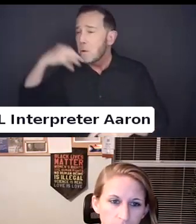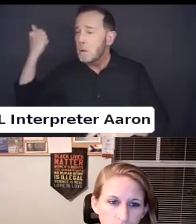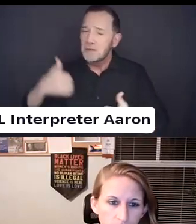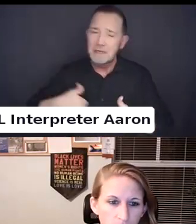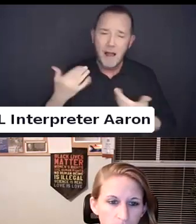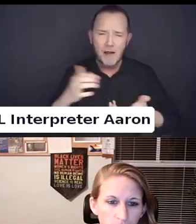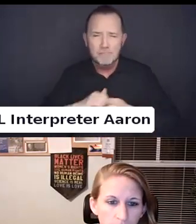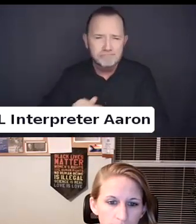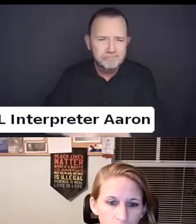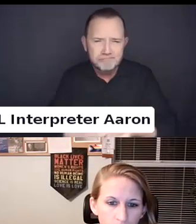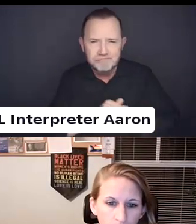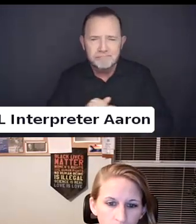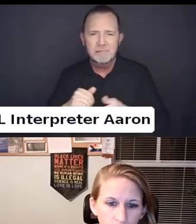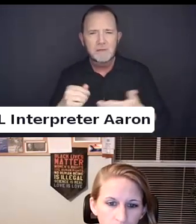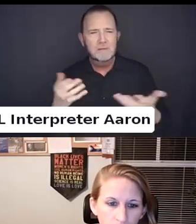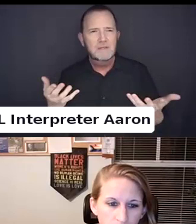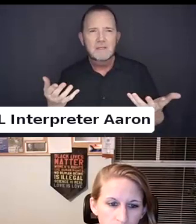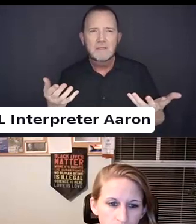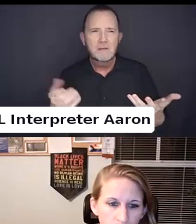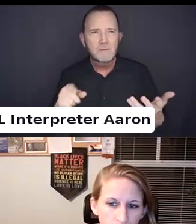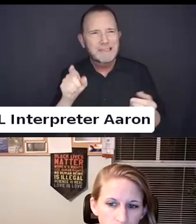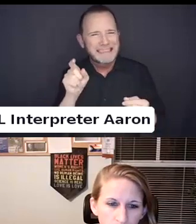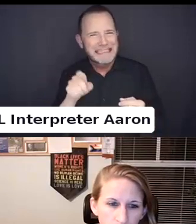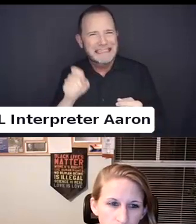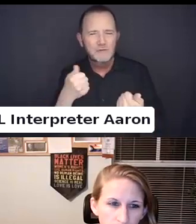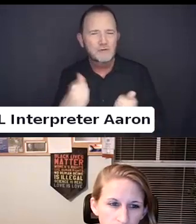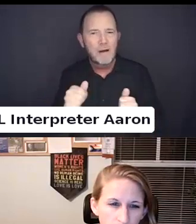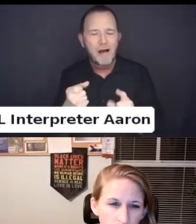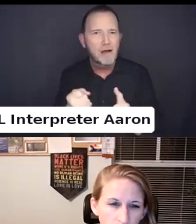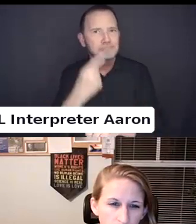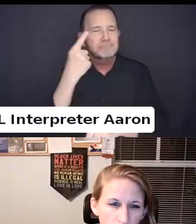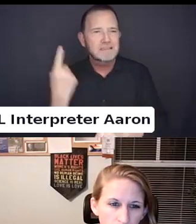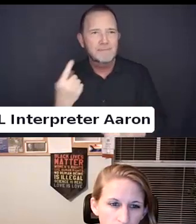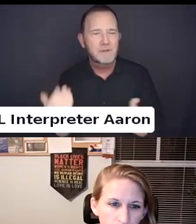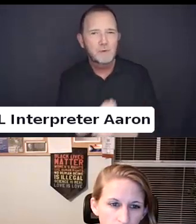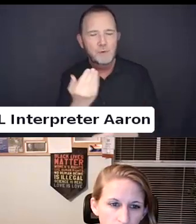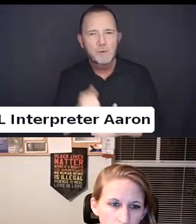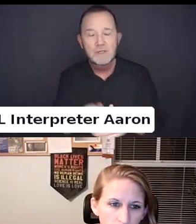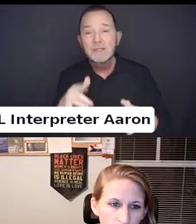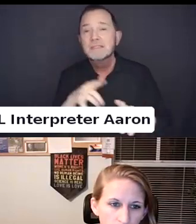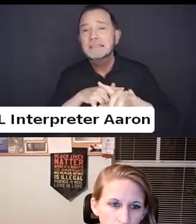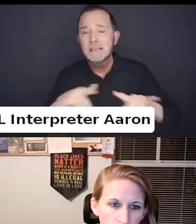So I think that. I think we need to give one another some grace.